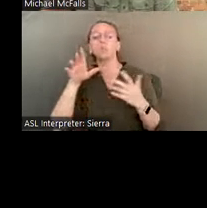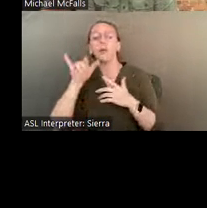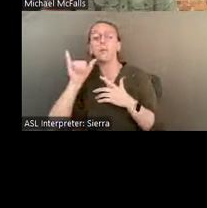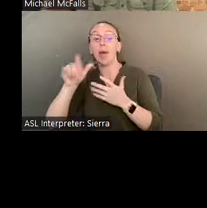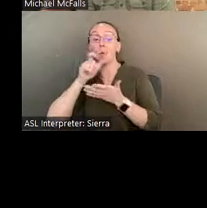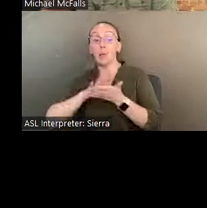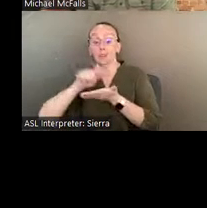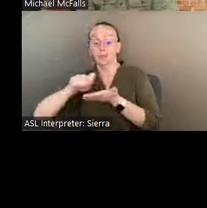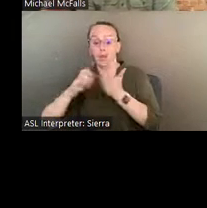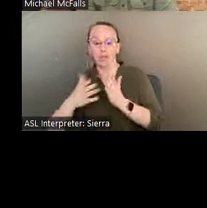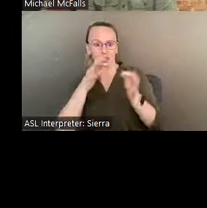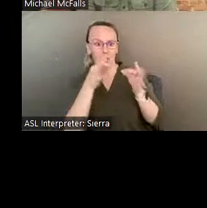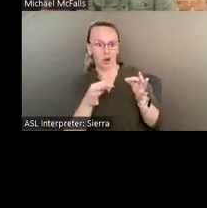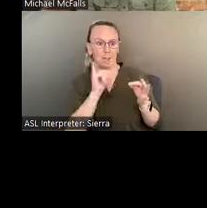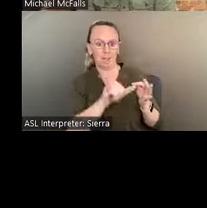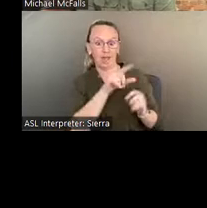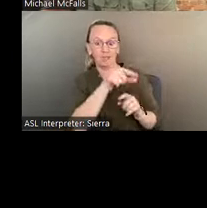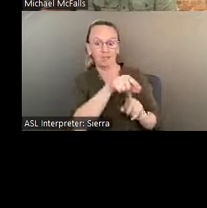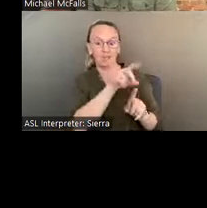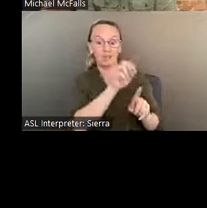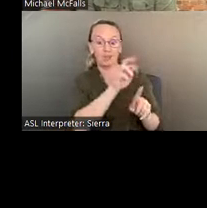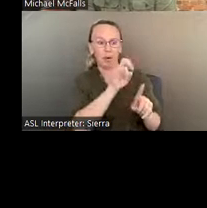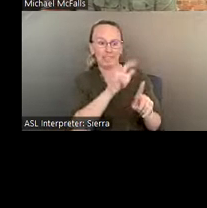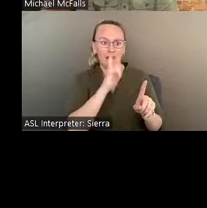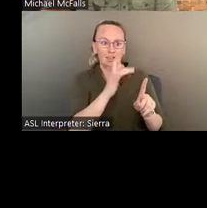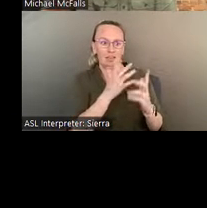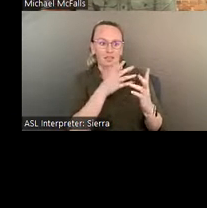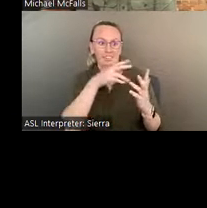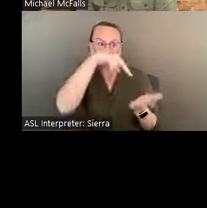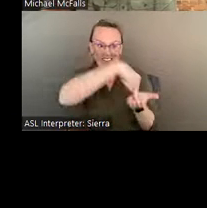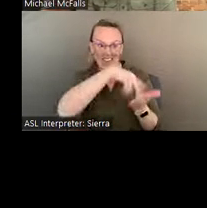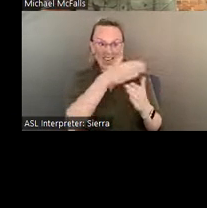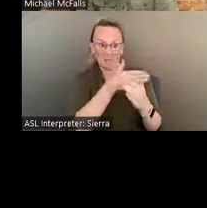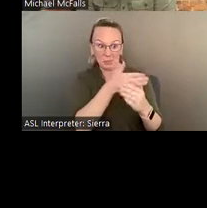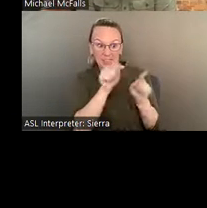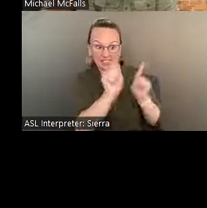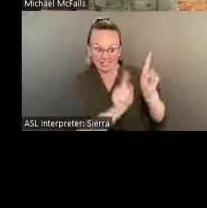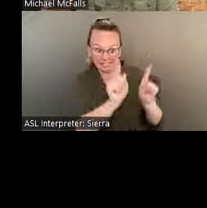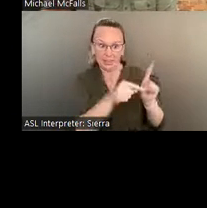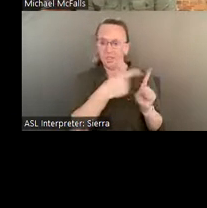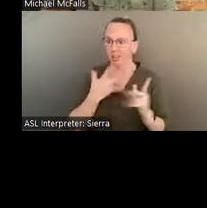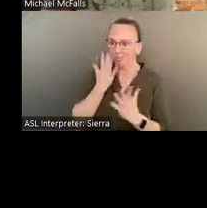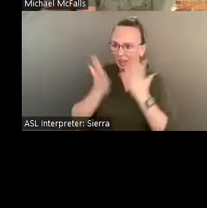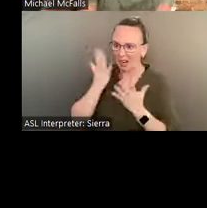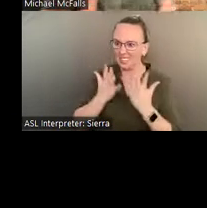I love the idea and wish I could have been at that airport that day.